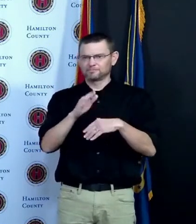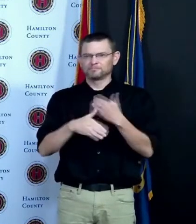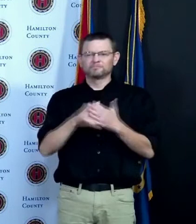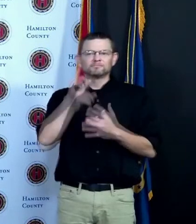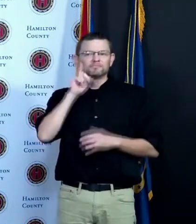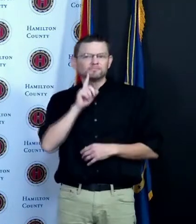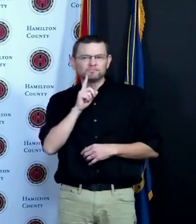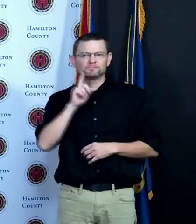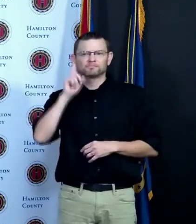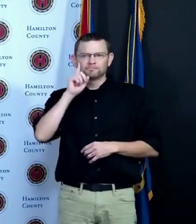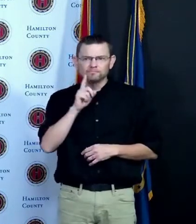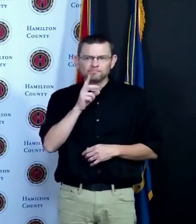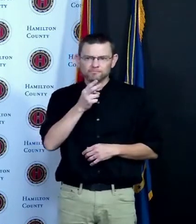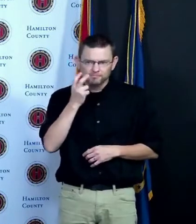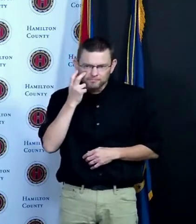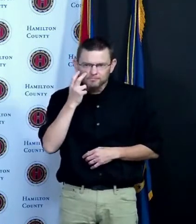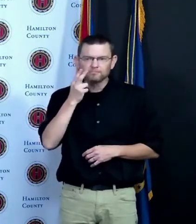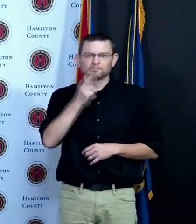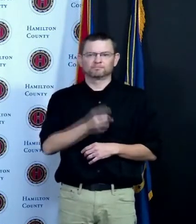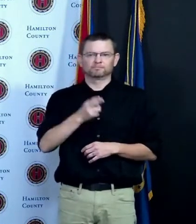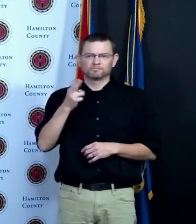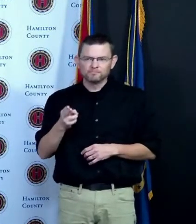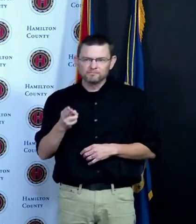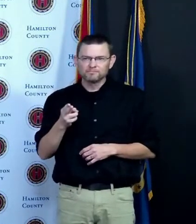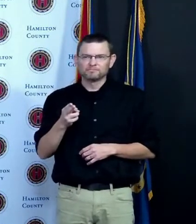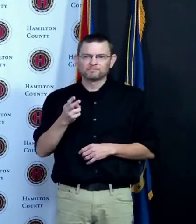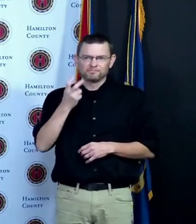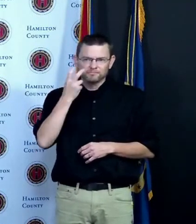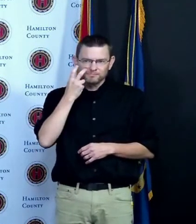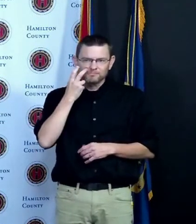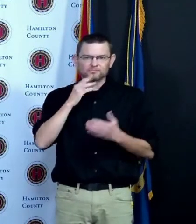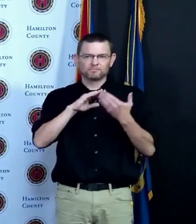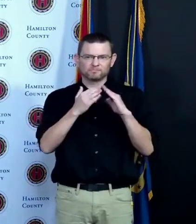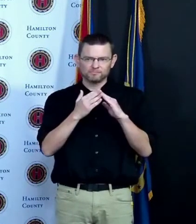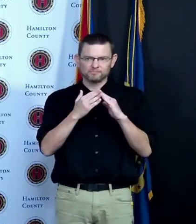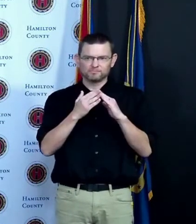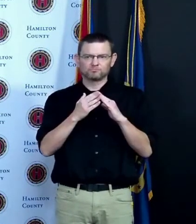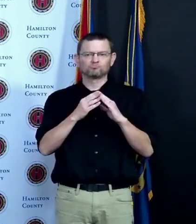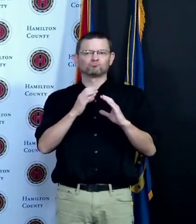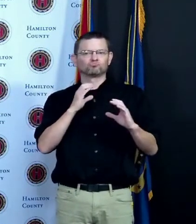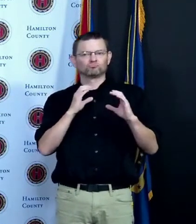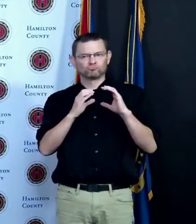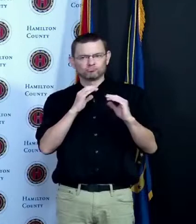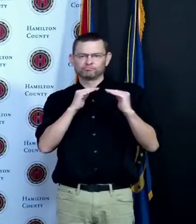while educating and informing the hearing public about communication equity and accommodation